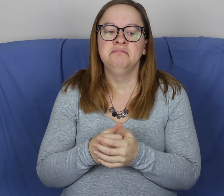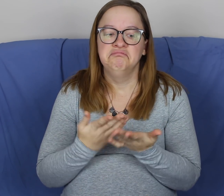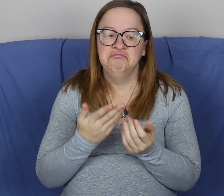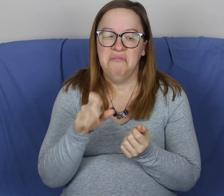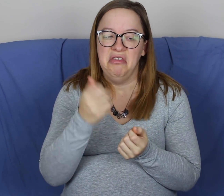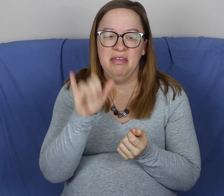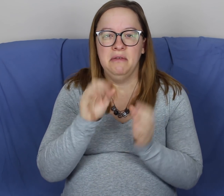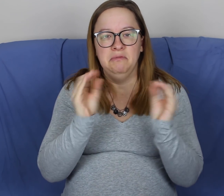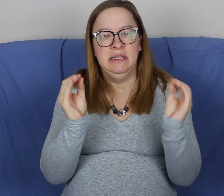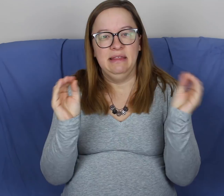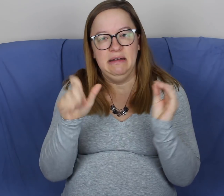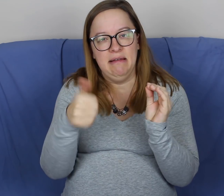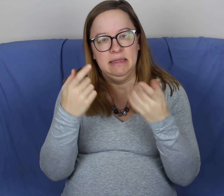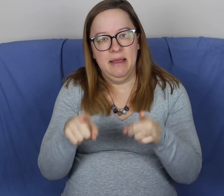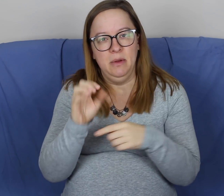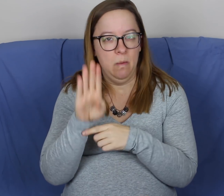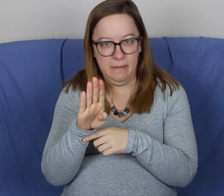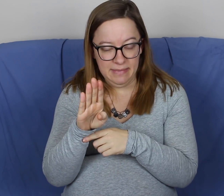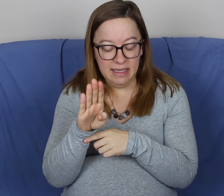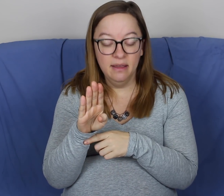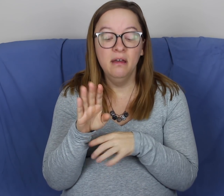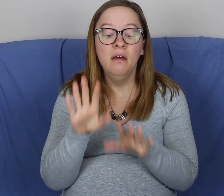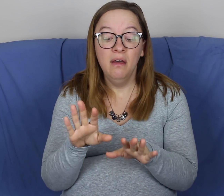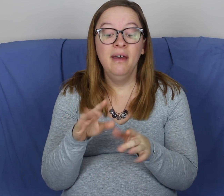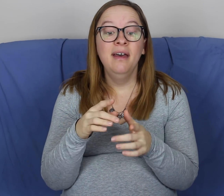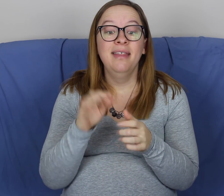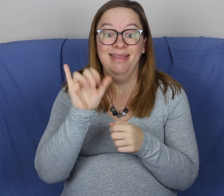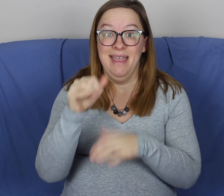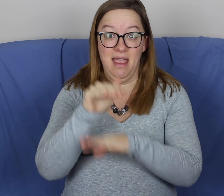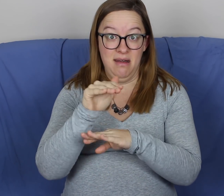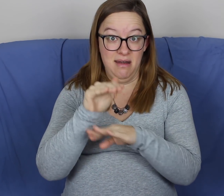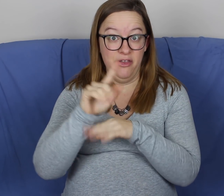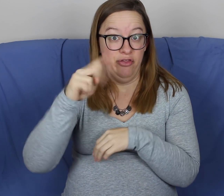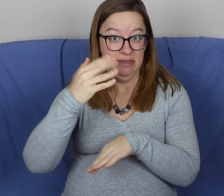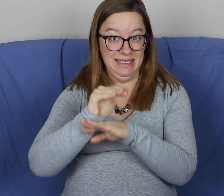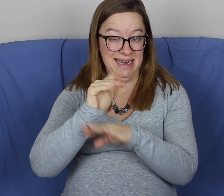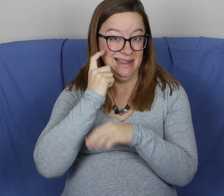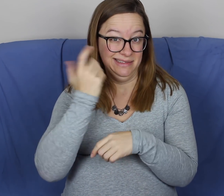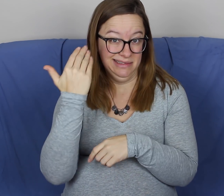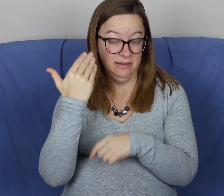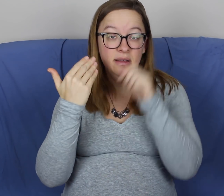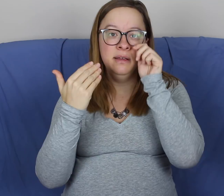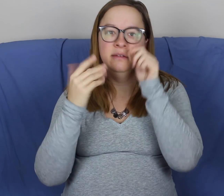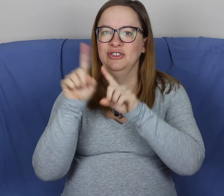Other than that, nothing else really happened with the OB. So then that evening, that Thursday evening,